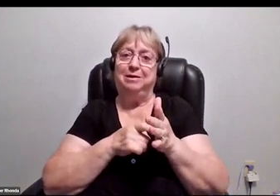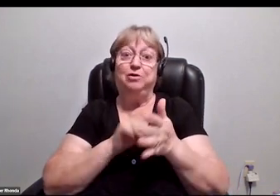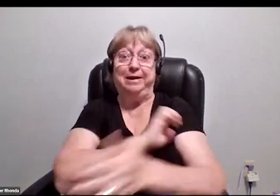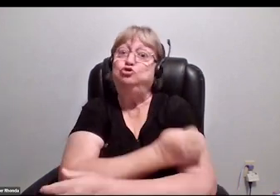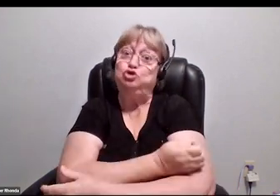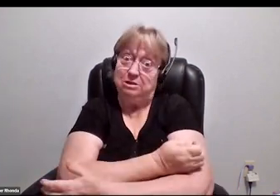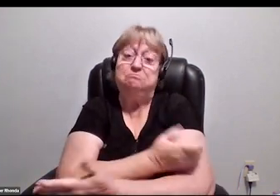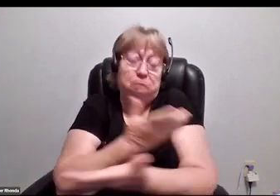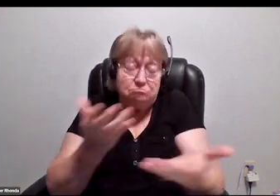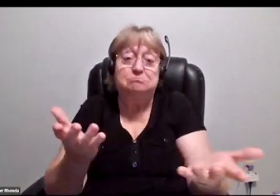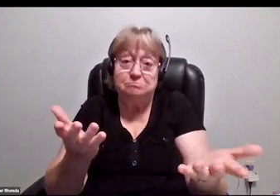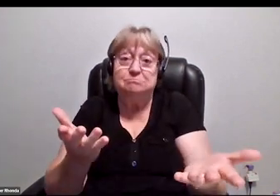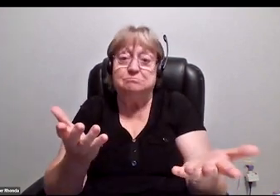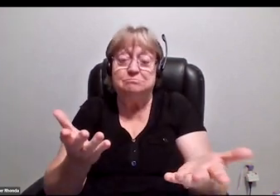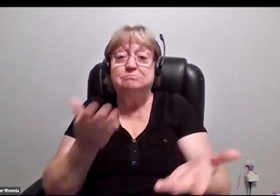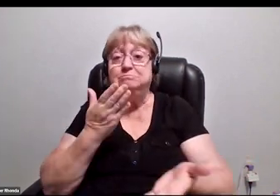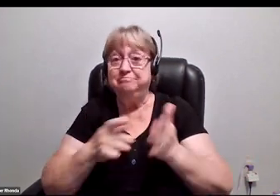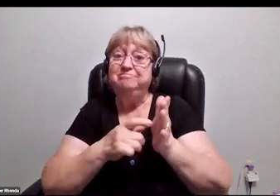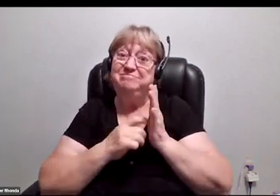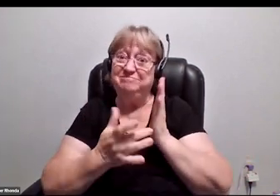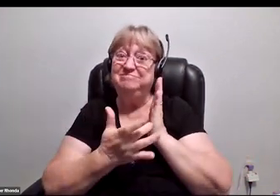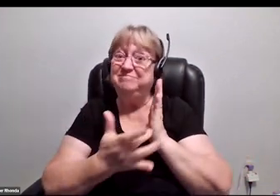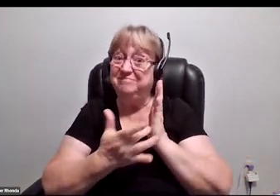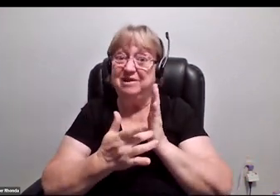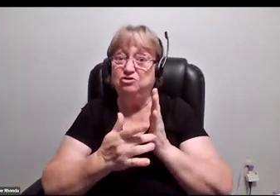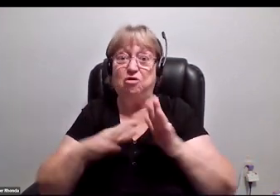energy. It may require technologies that you don't have,